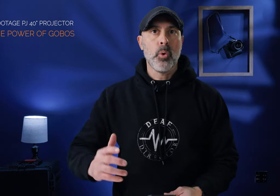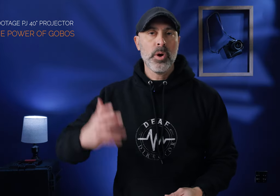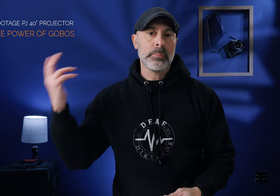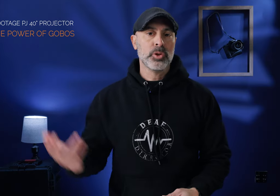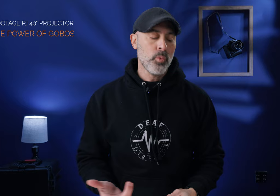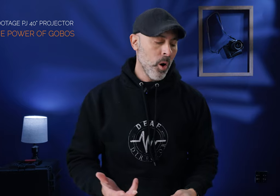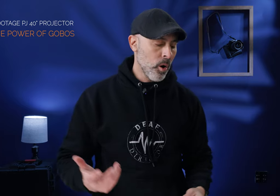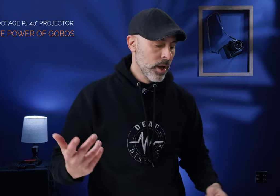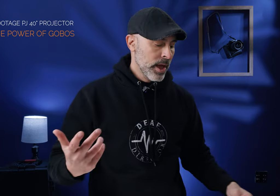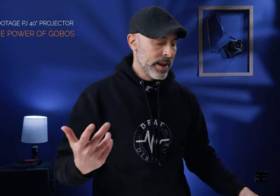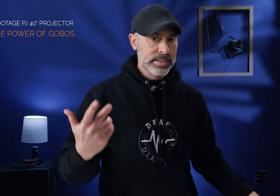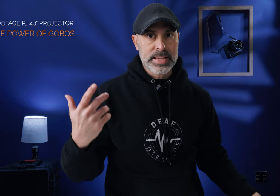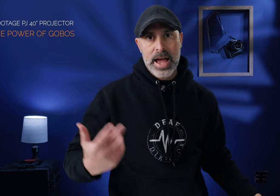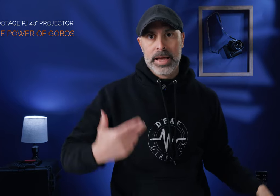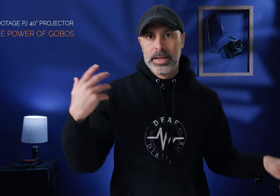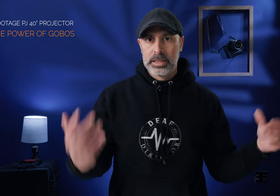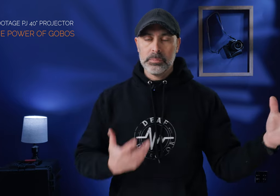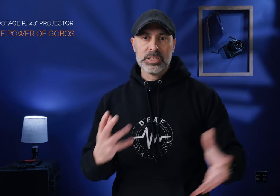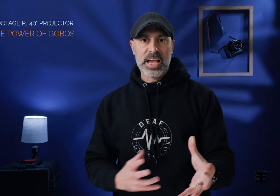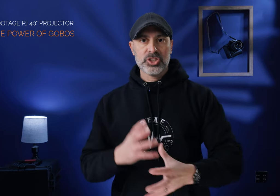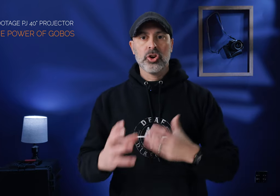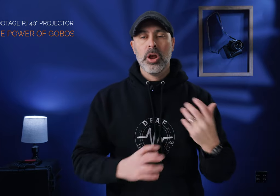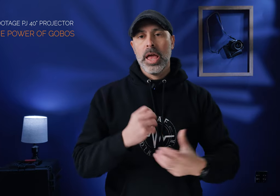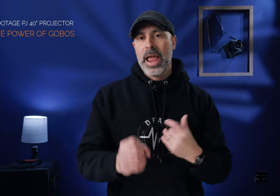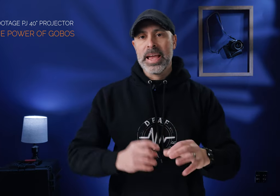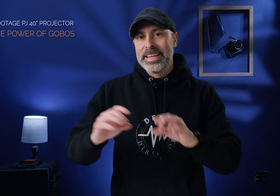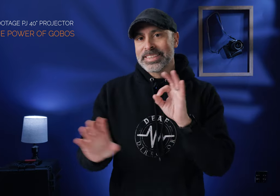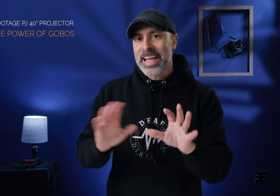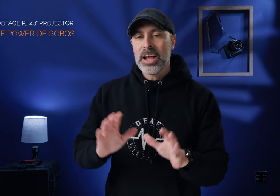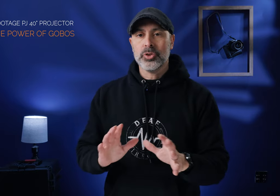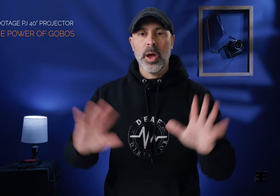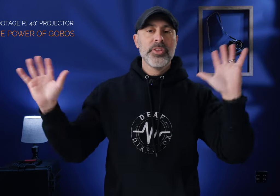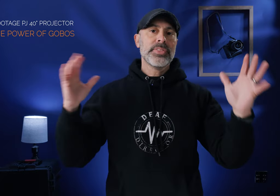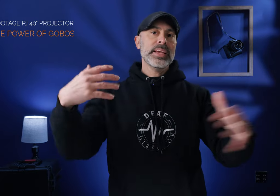boring blue wall and I can just add a little bit of texture and style to it and the good thing is